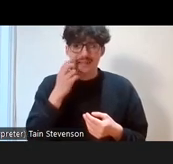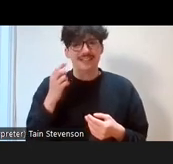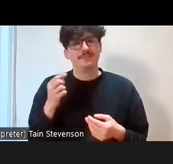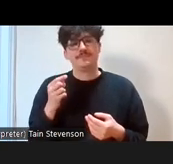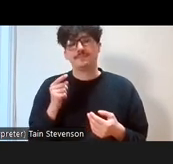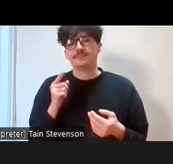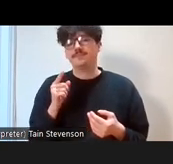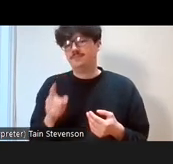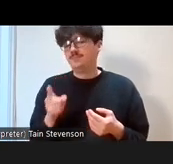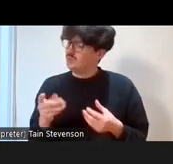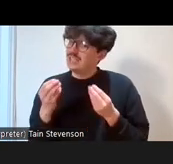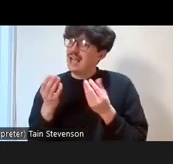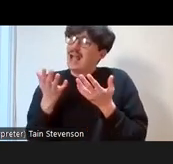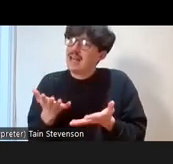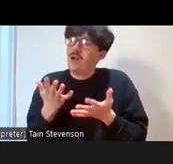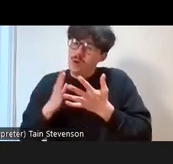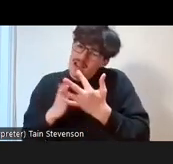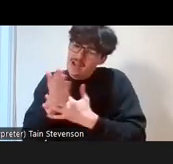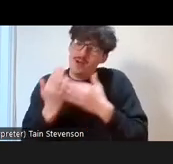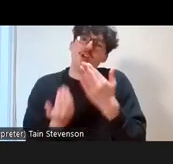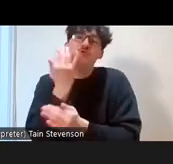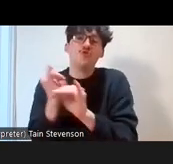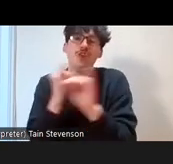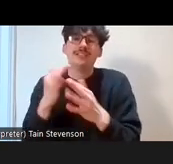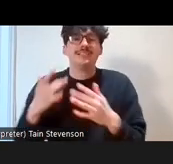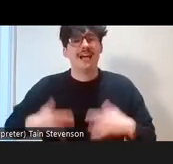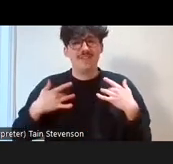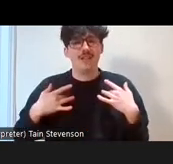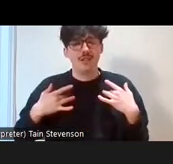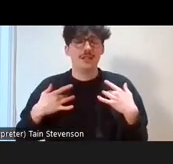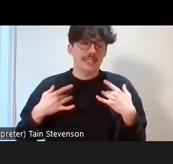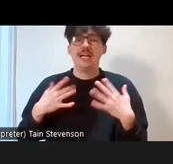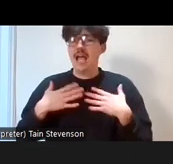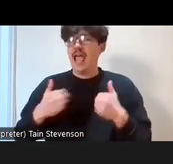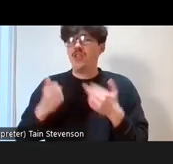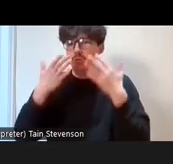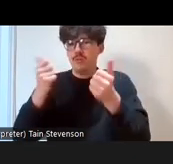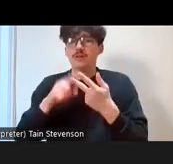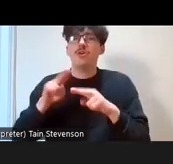something that really needs to be prioritised as health and wellbeing of volunteers. Unfortunately,